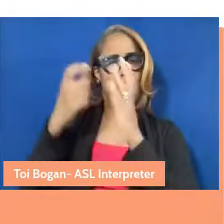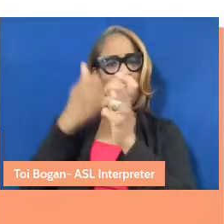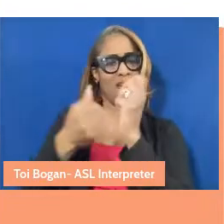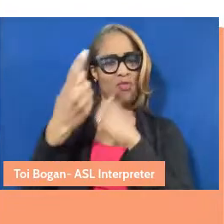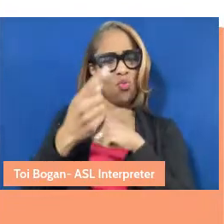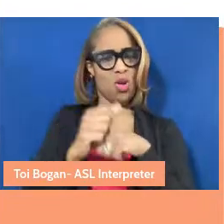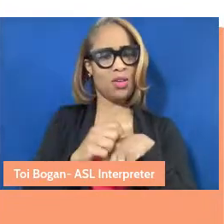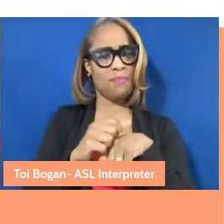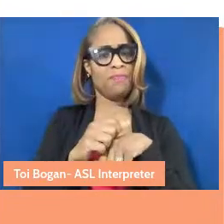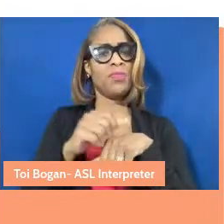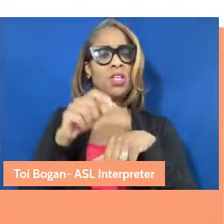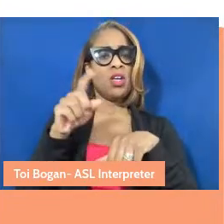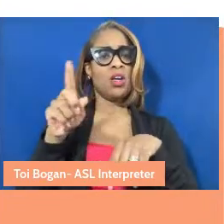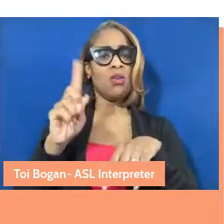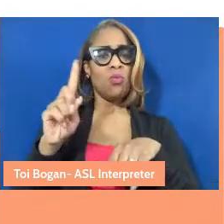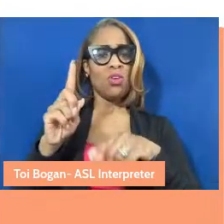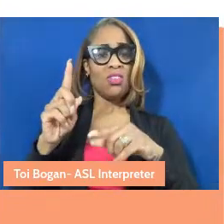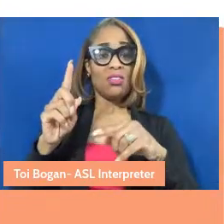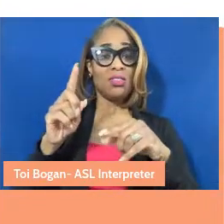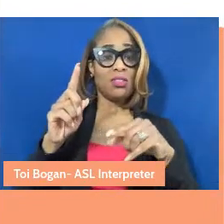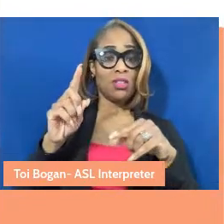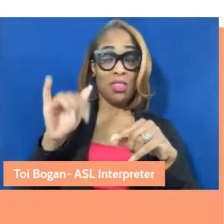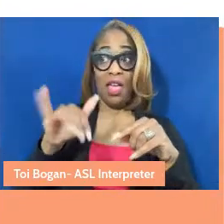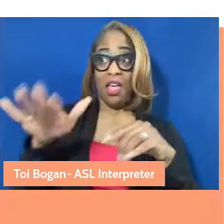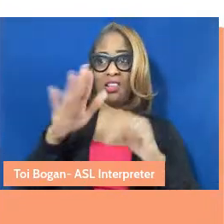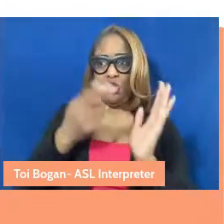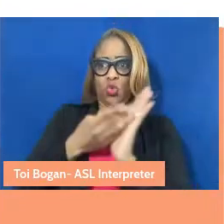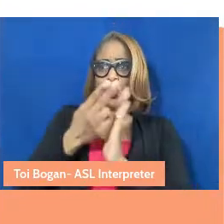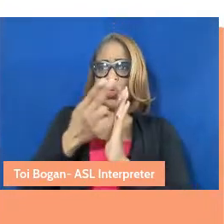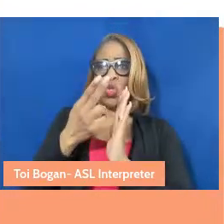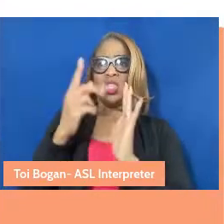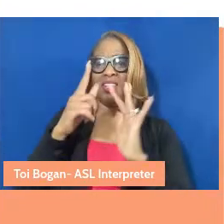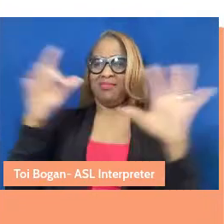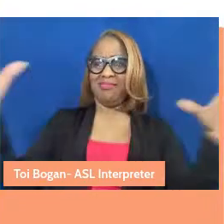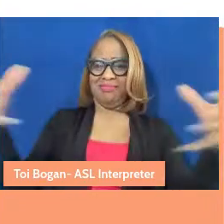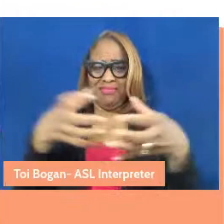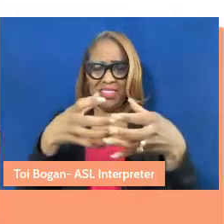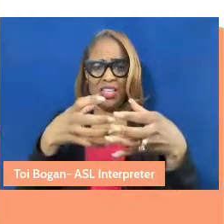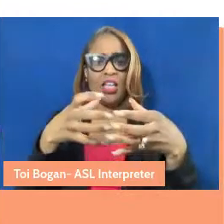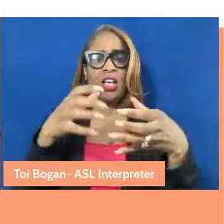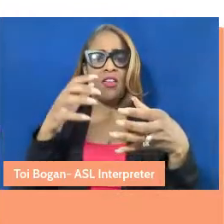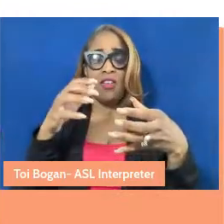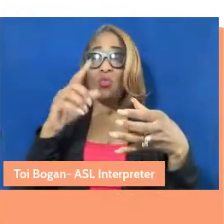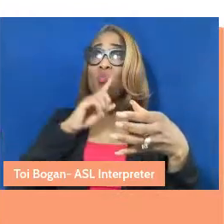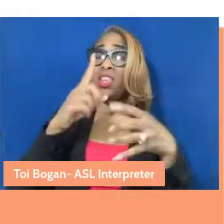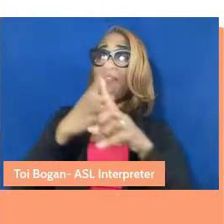emerges from and exist amidst these truth. It builds upon the rich legacies of people